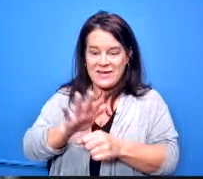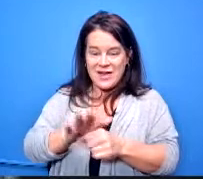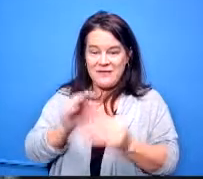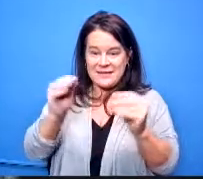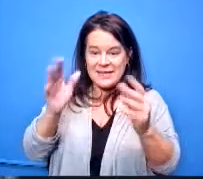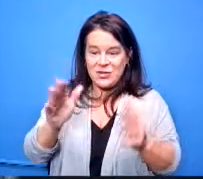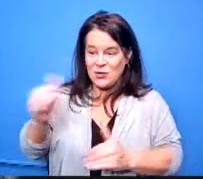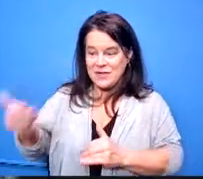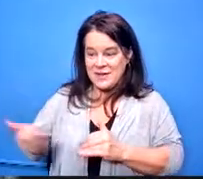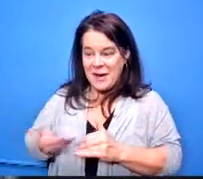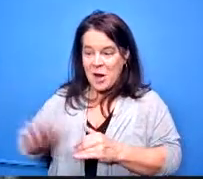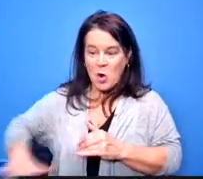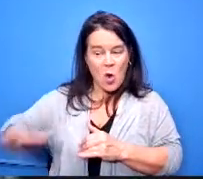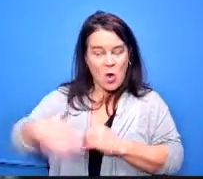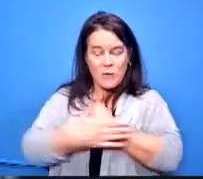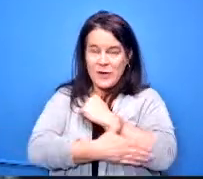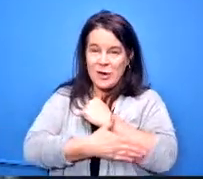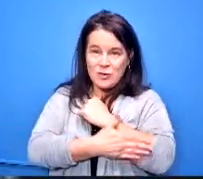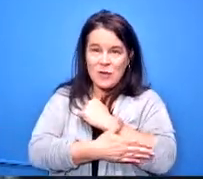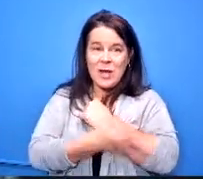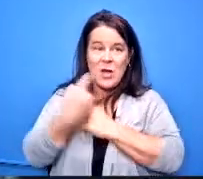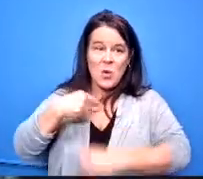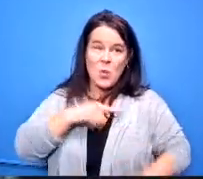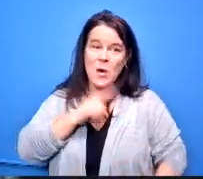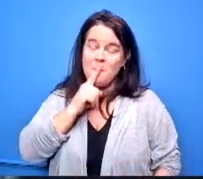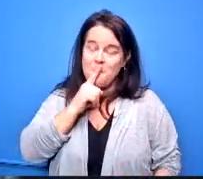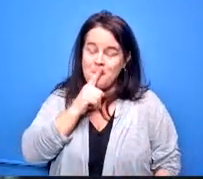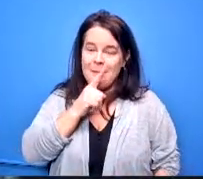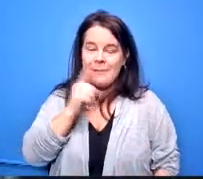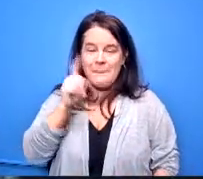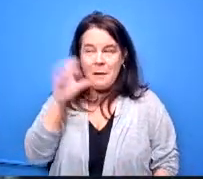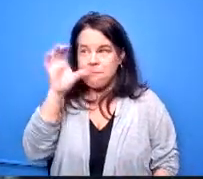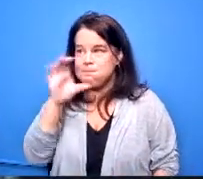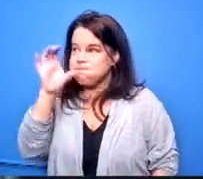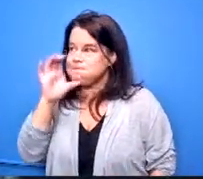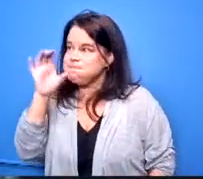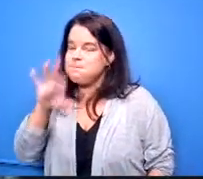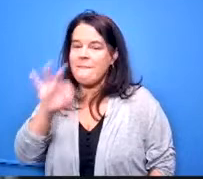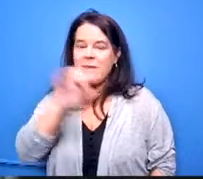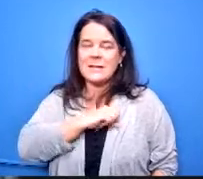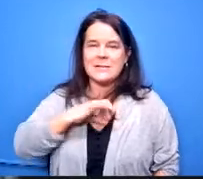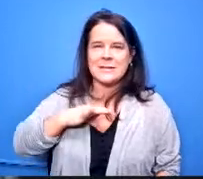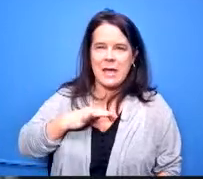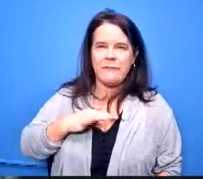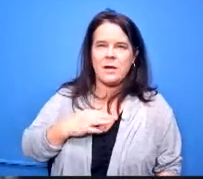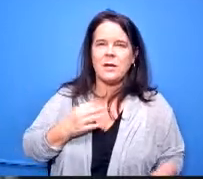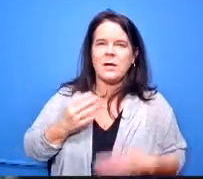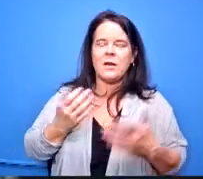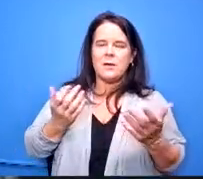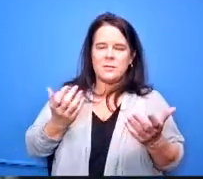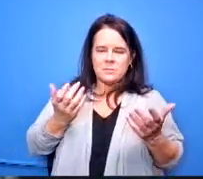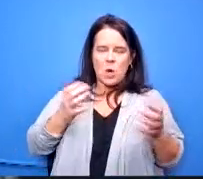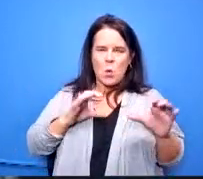um a real hunt to try to get staff are we doing things like that to really i know when we come